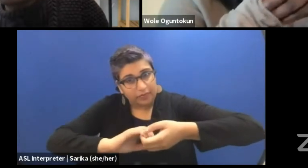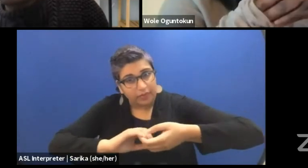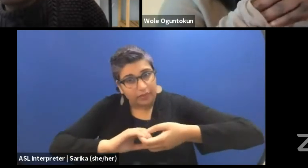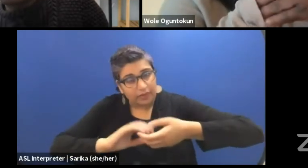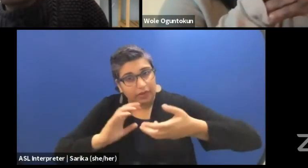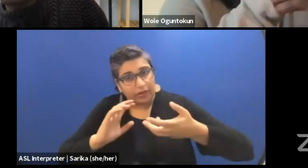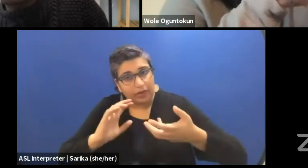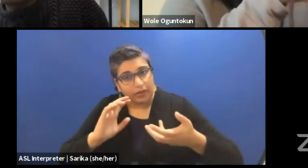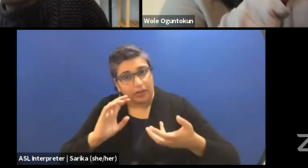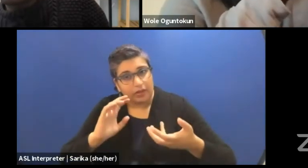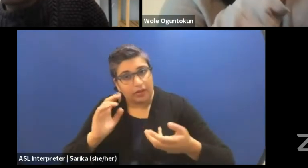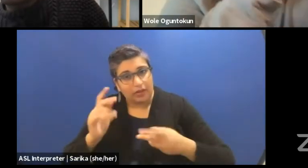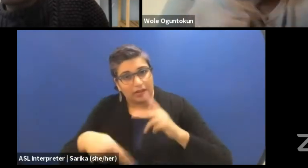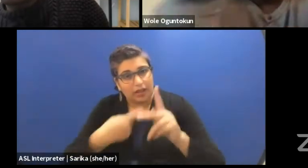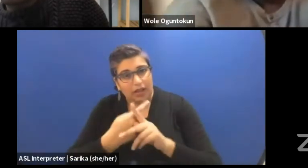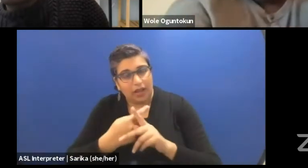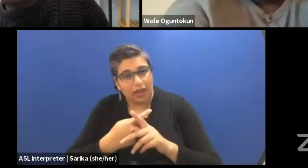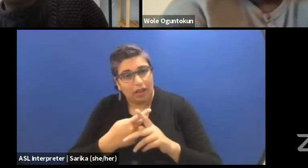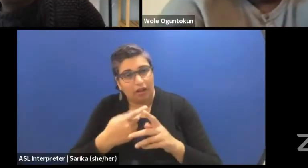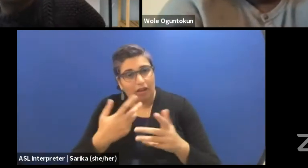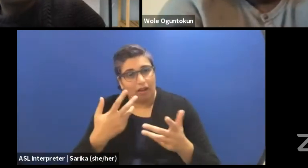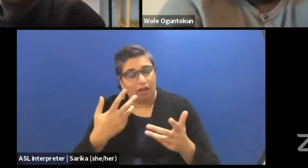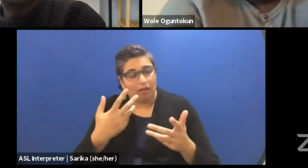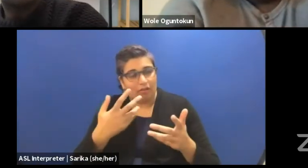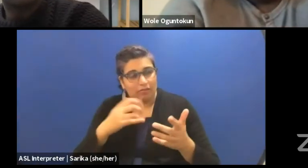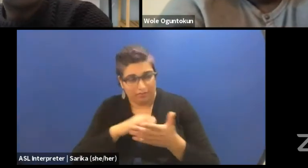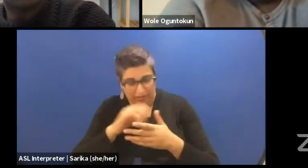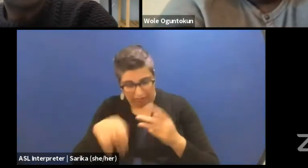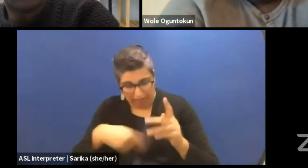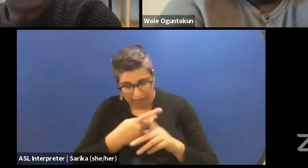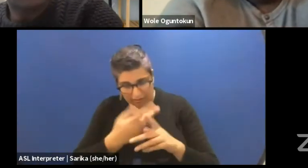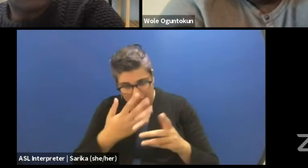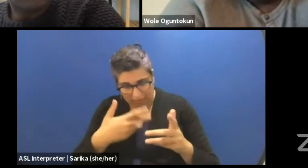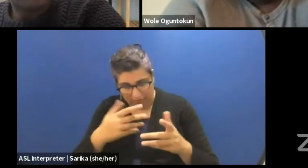kind of community-based approach to writing